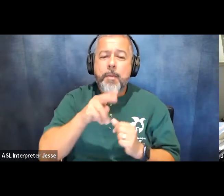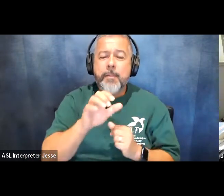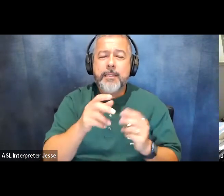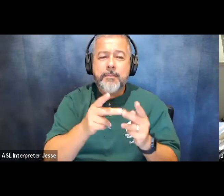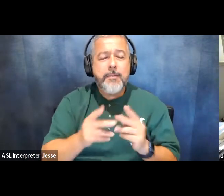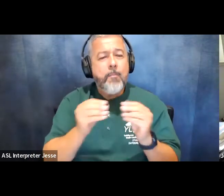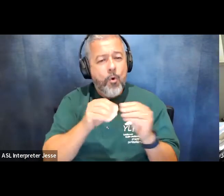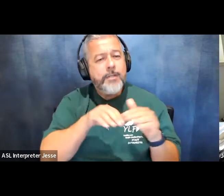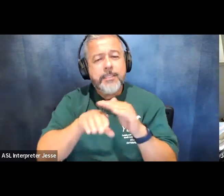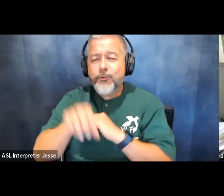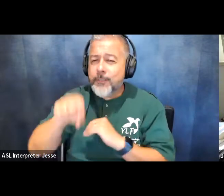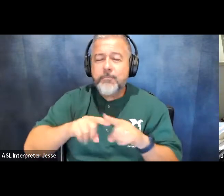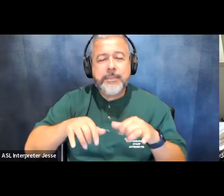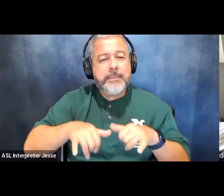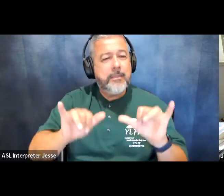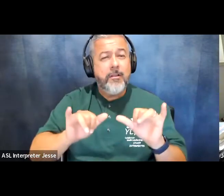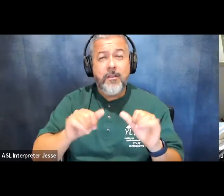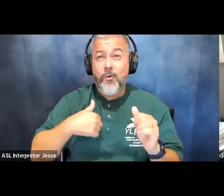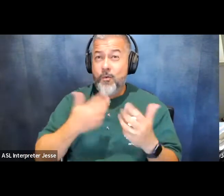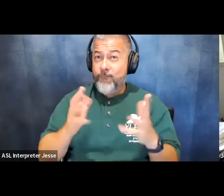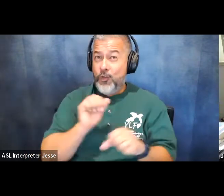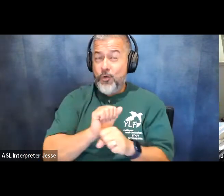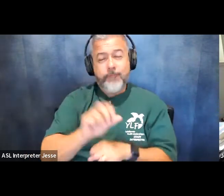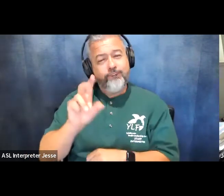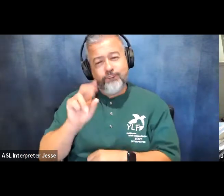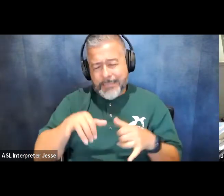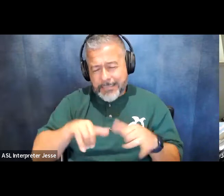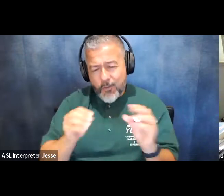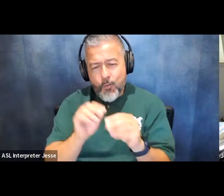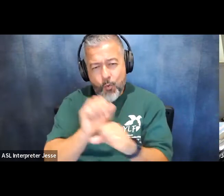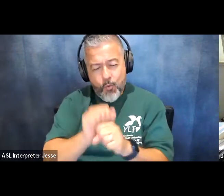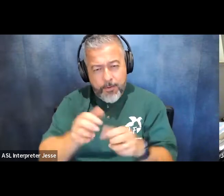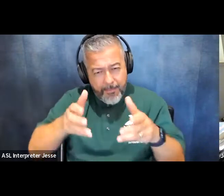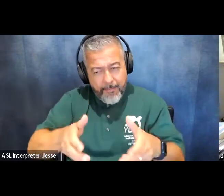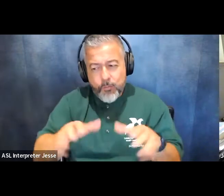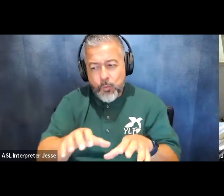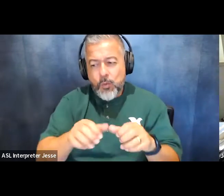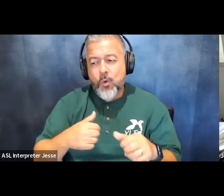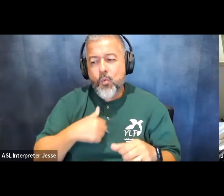more work to be done we must continue to use our voices and speak up and